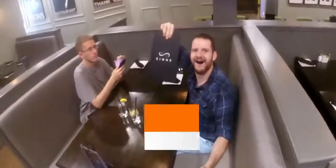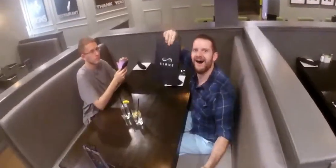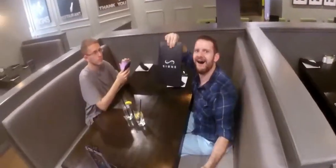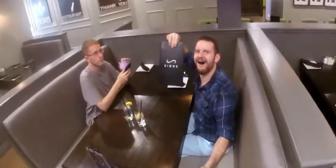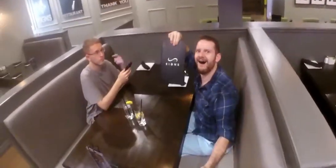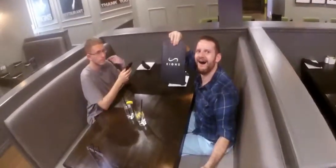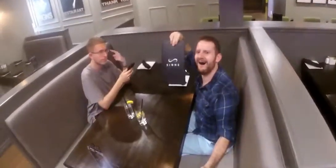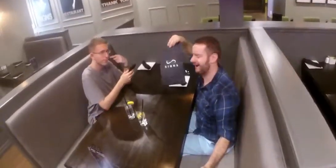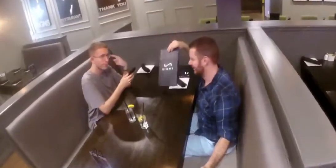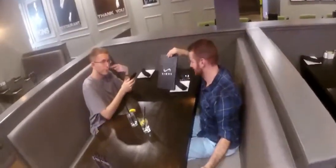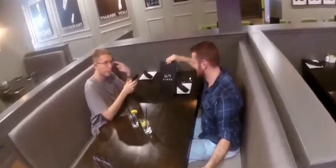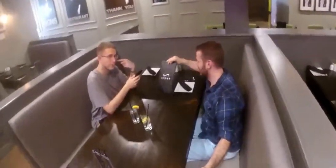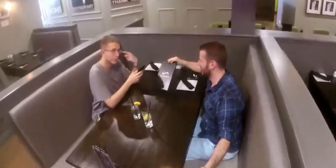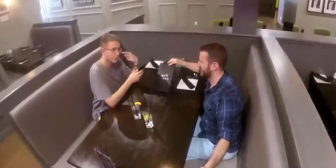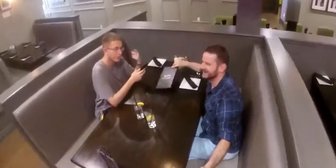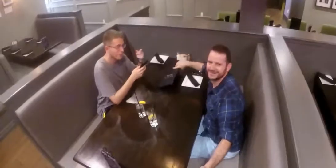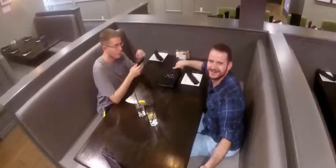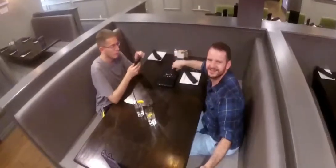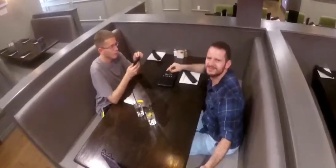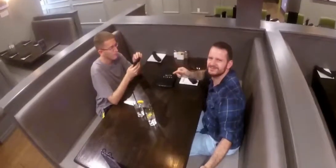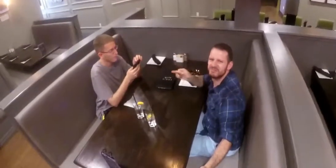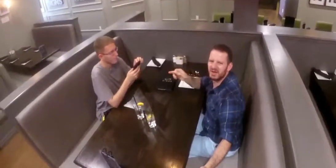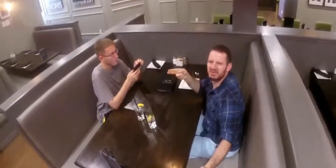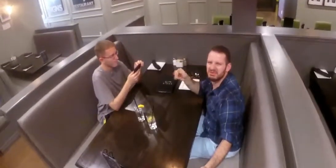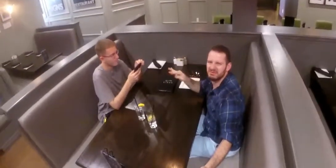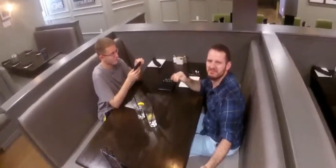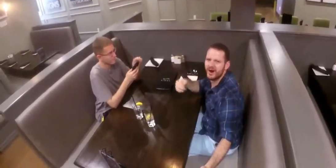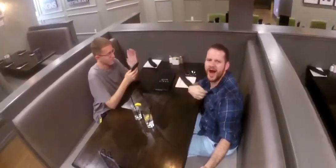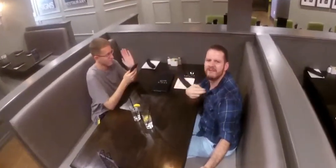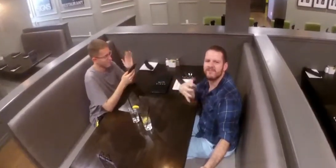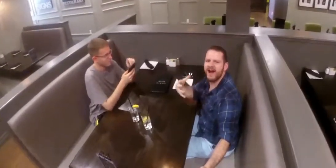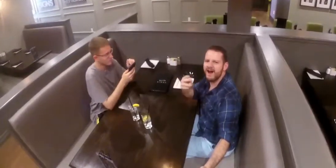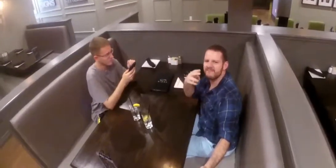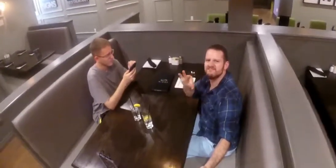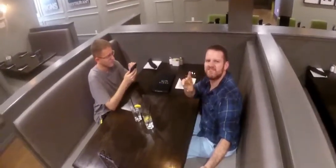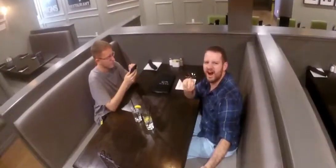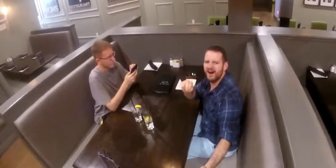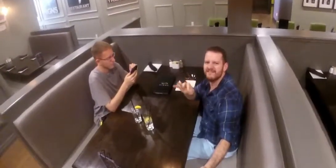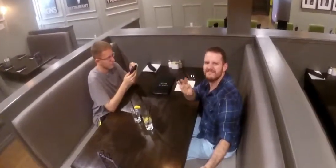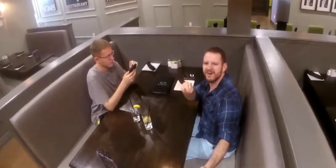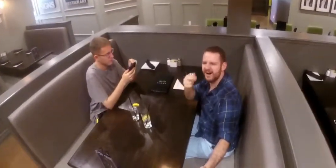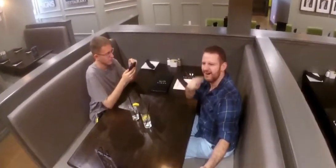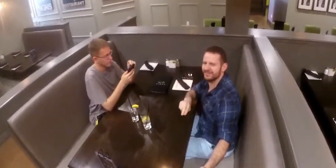This guy is crazy. Fuck him. I'm having lots of fun!